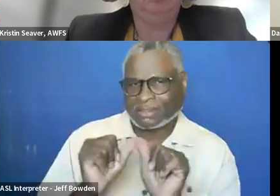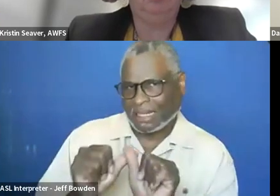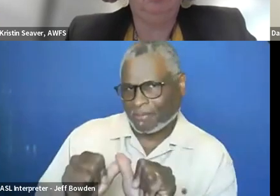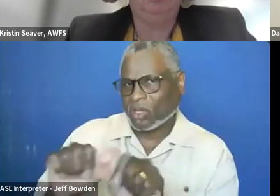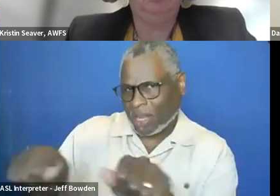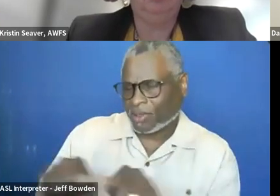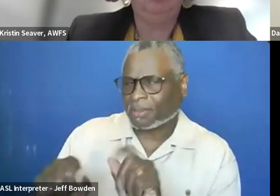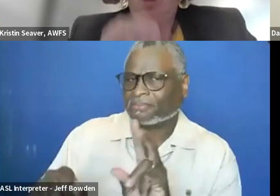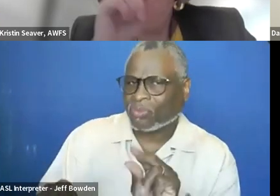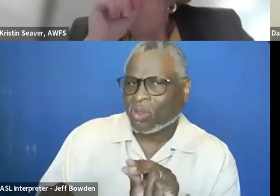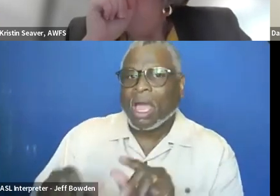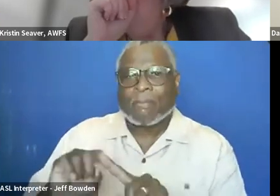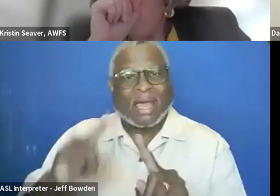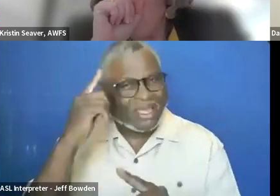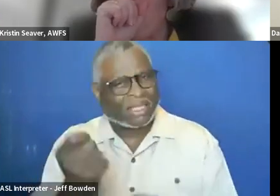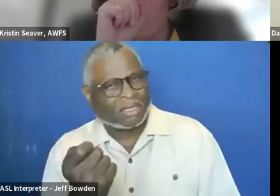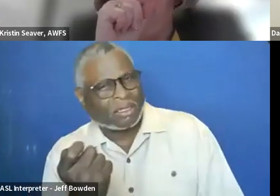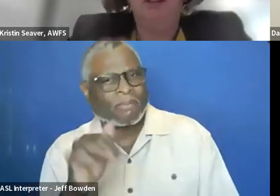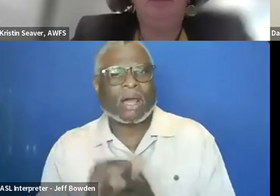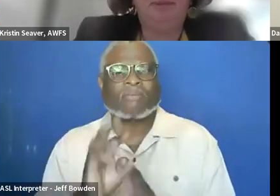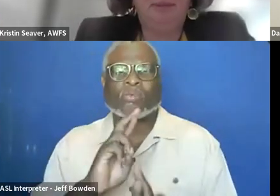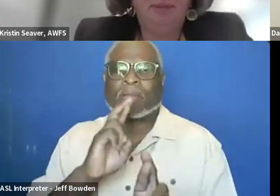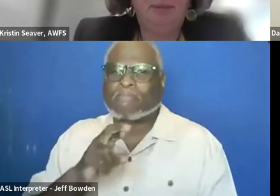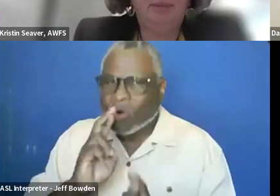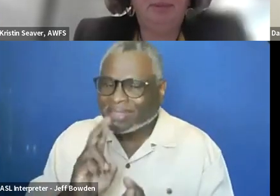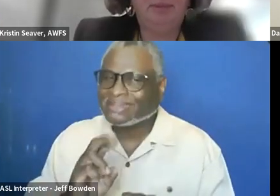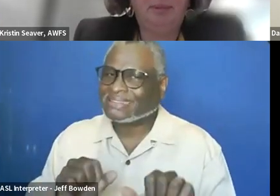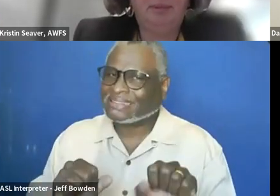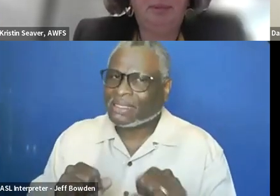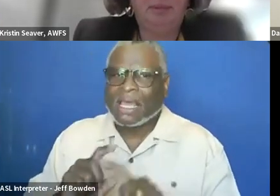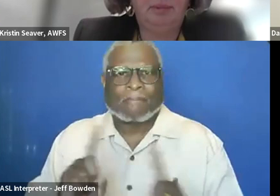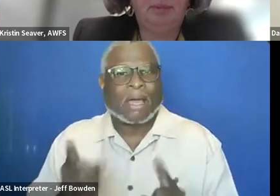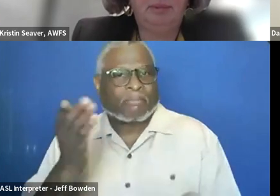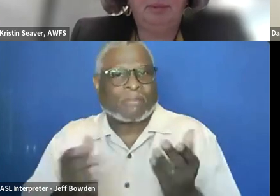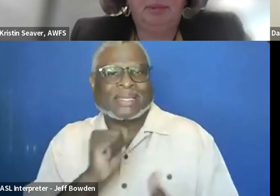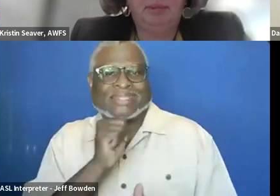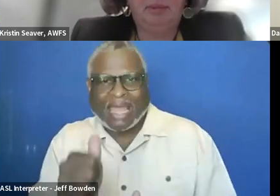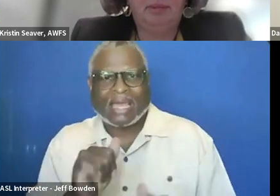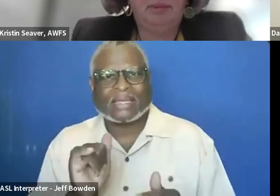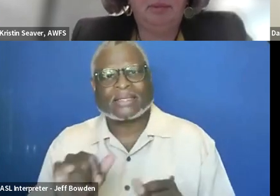I think there is little bit of reporting, but you are probably not as much of an understanding